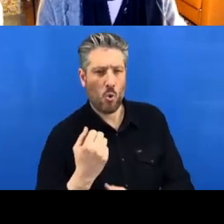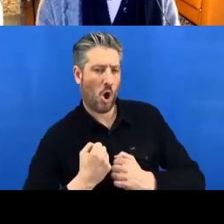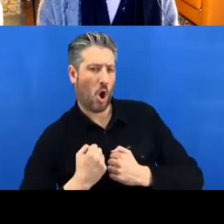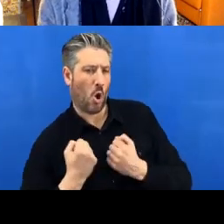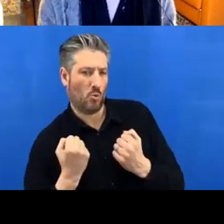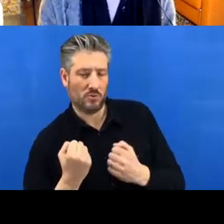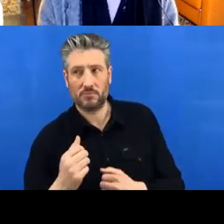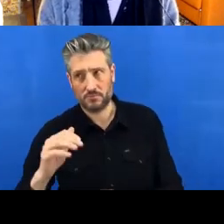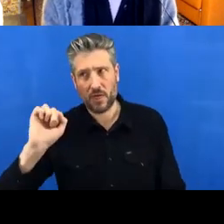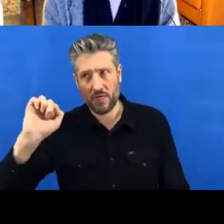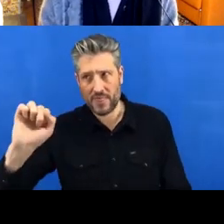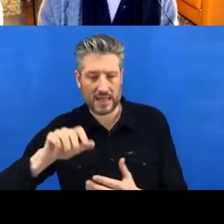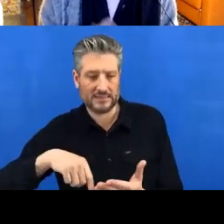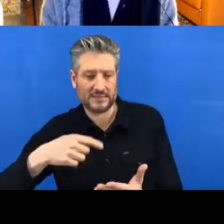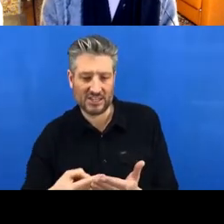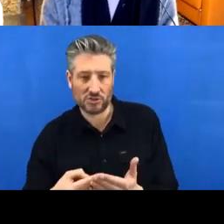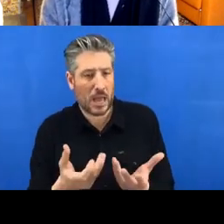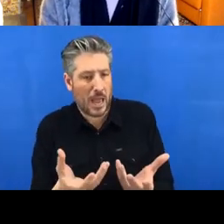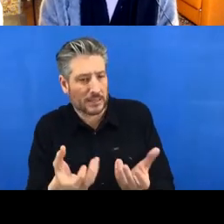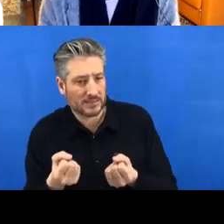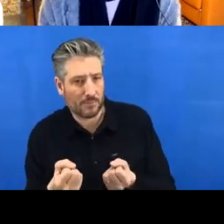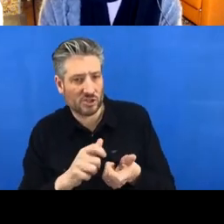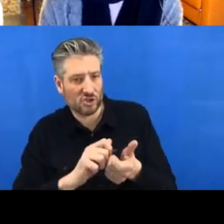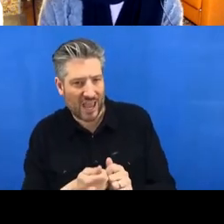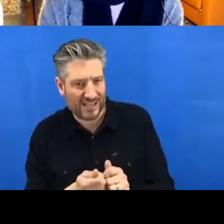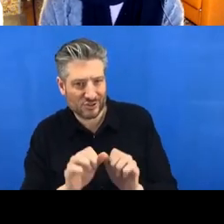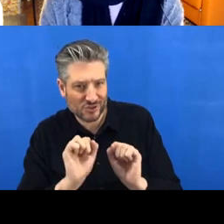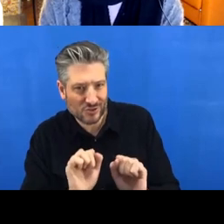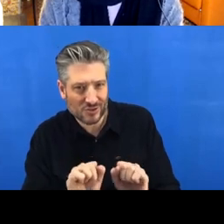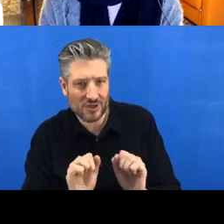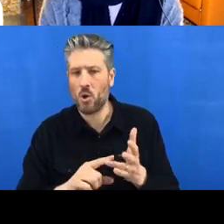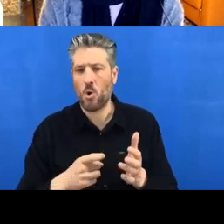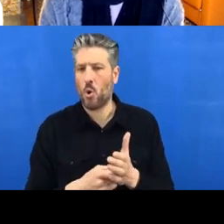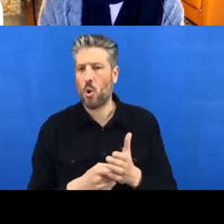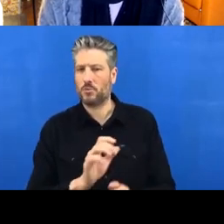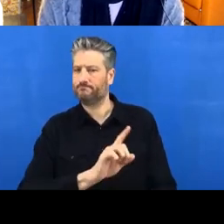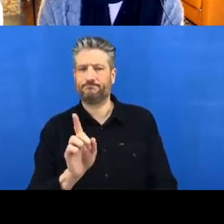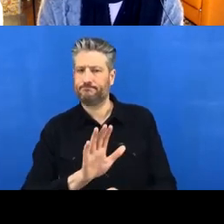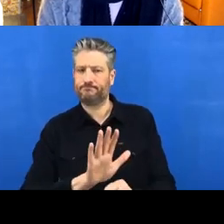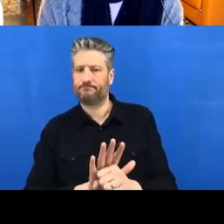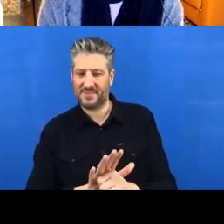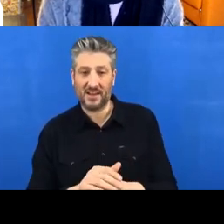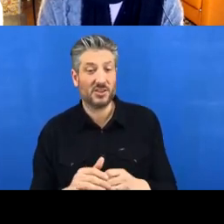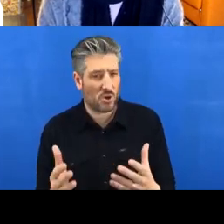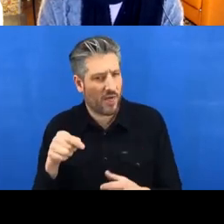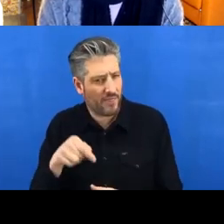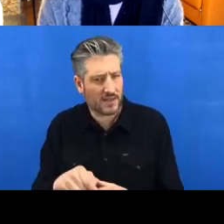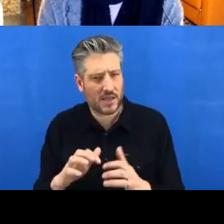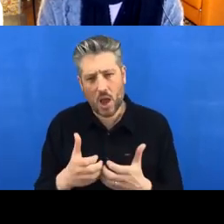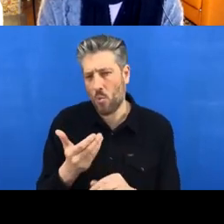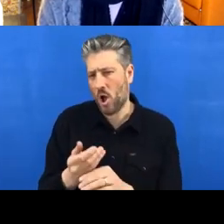your changes or not. So you can see how this is useful if you're working on code together.